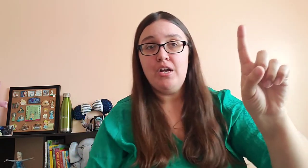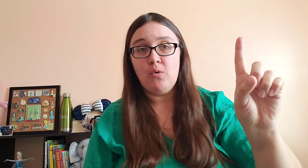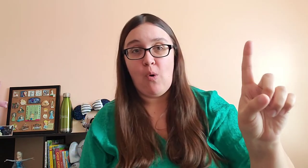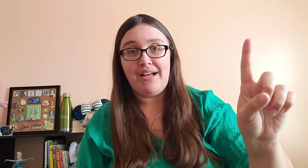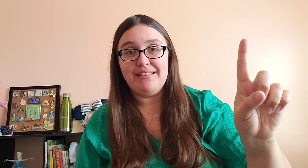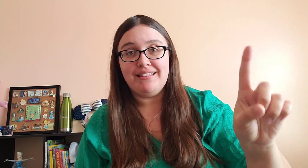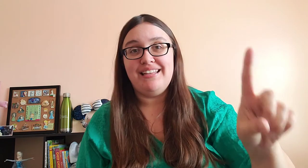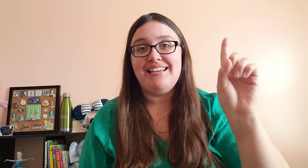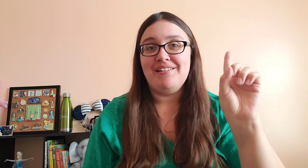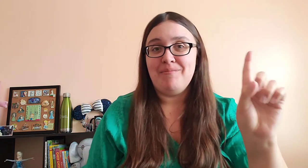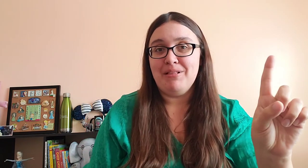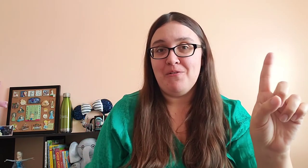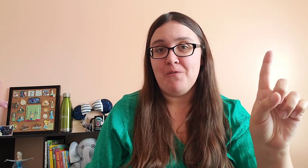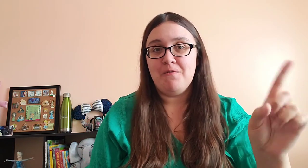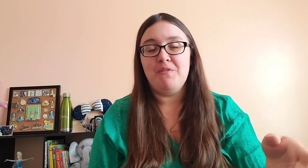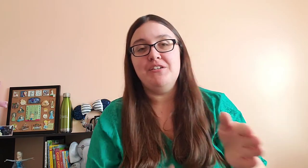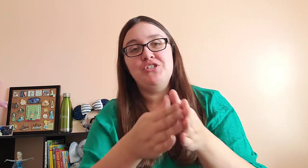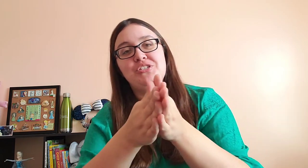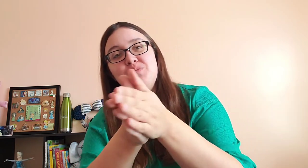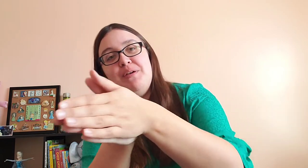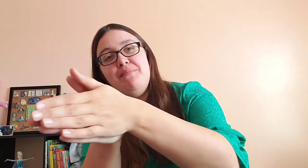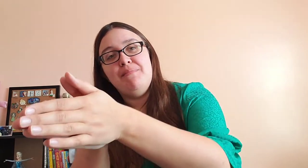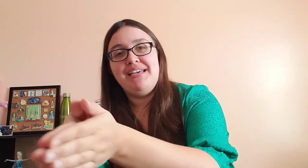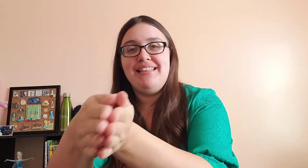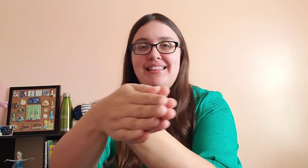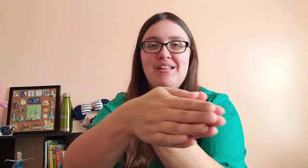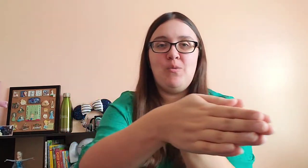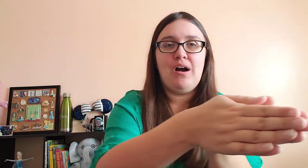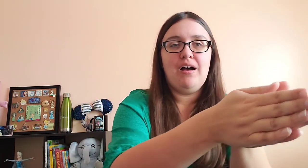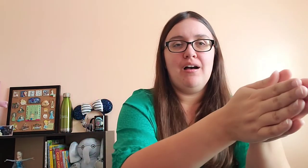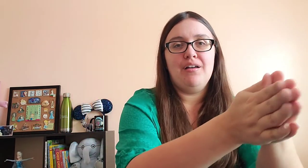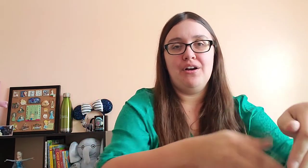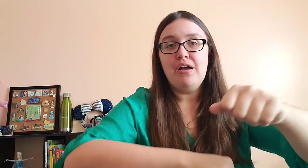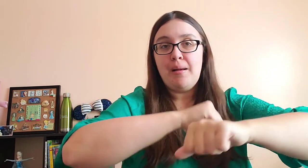One little blue fish swimming in the water.